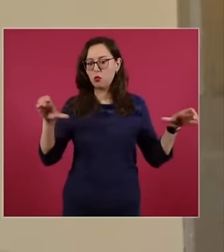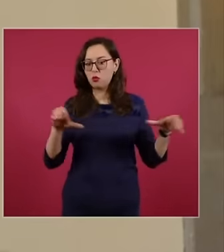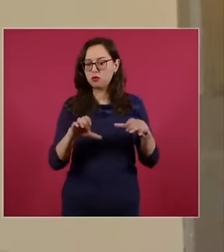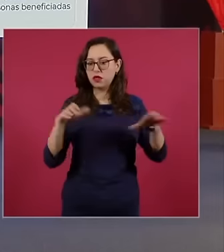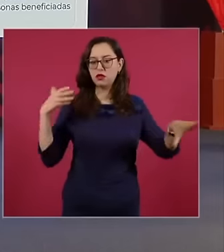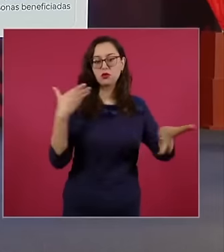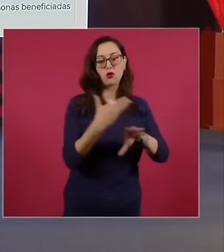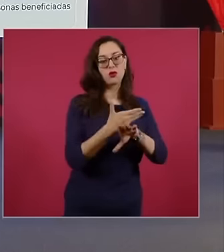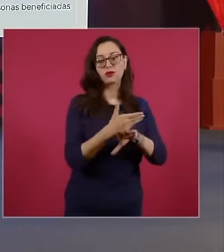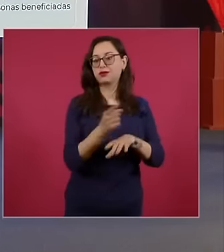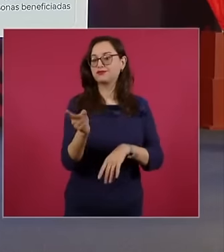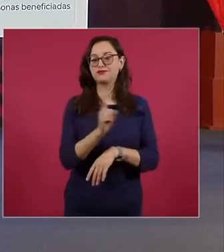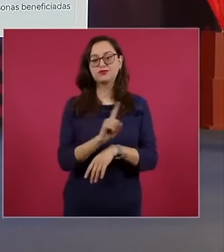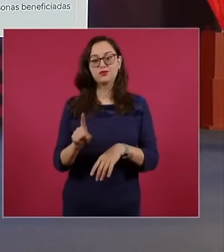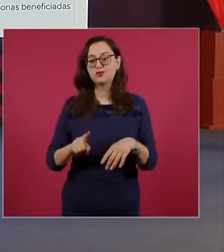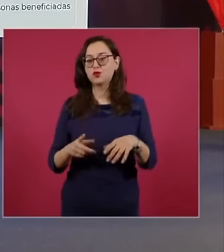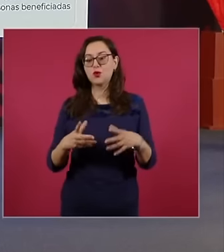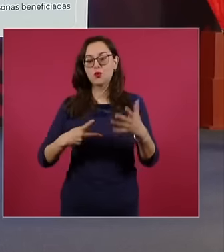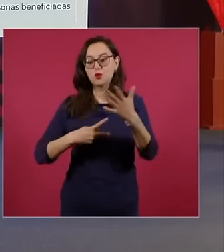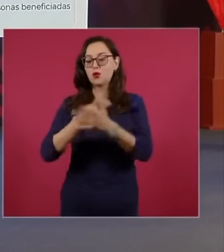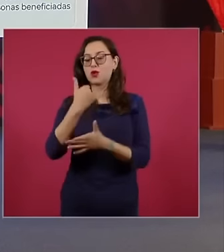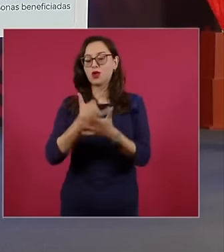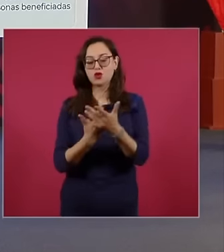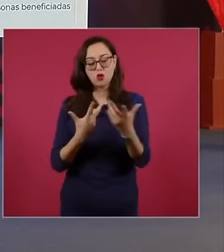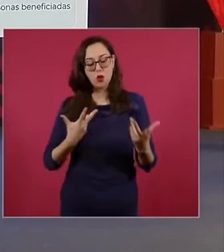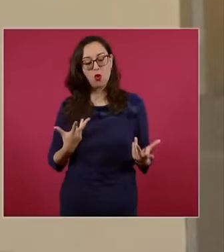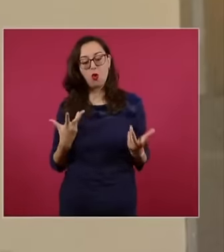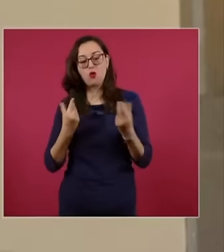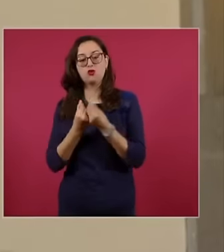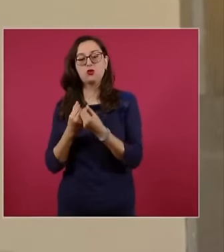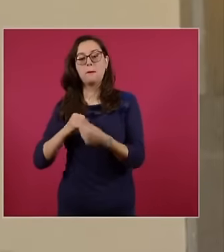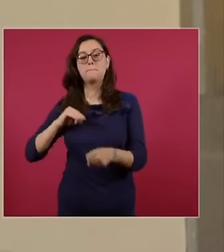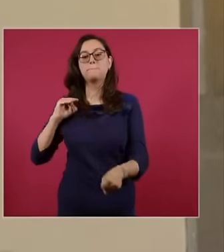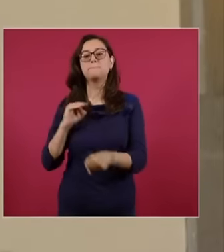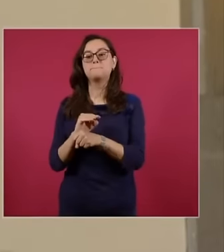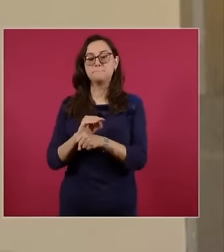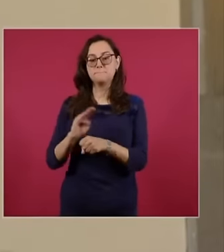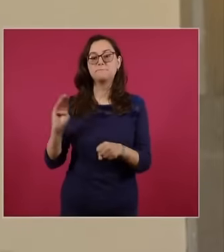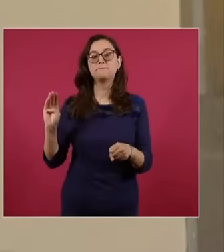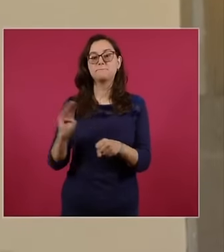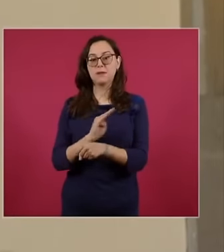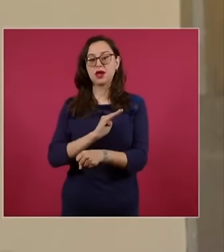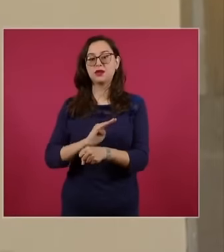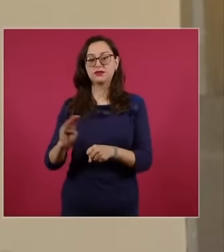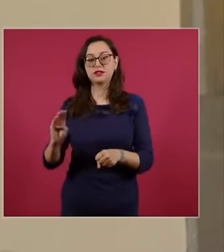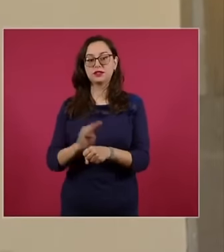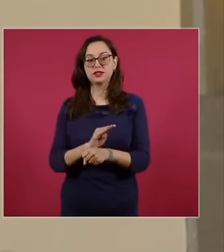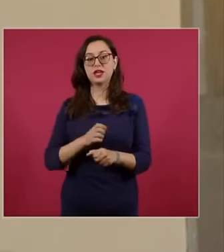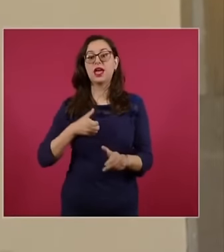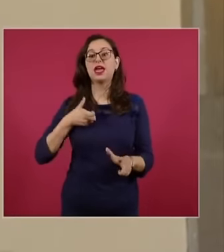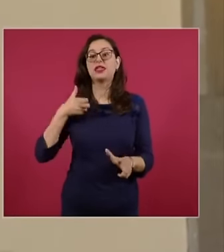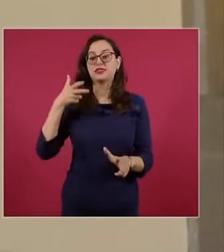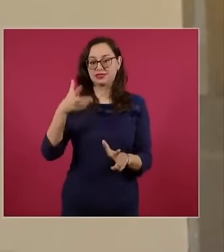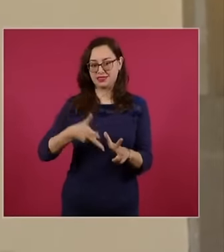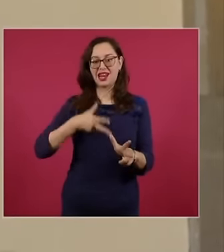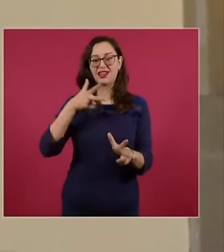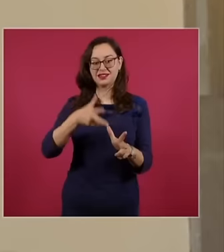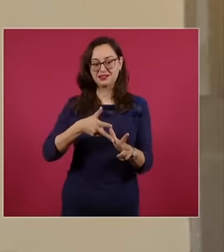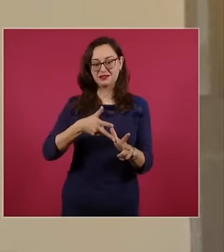this project and today We can guarantee that the train not only moves but also that these communities